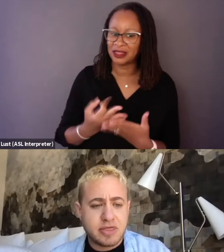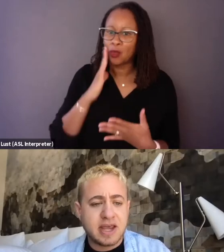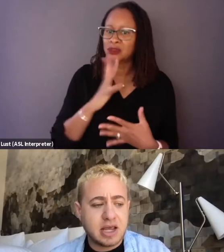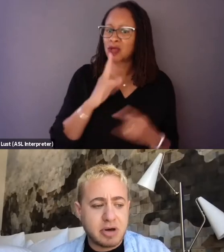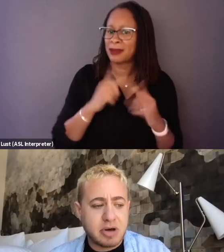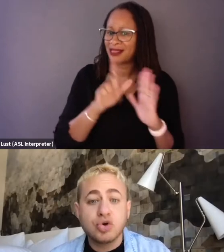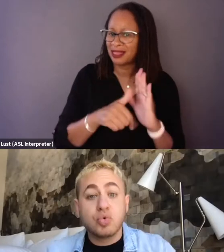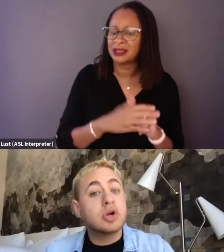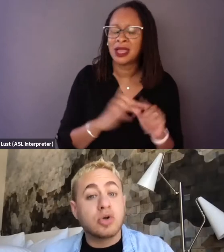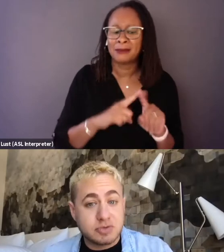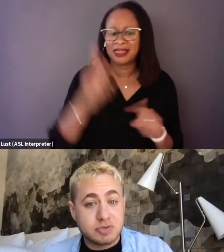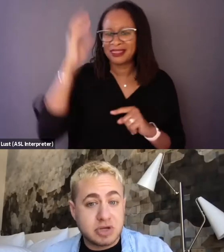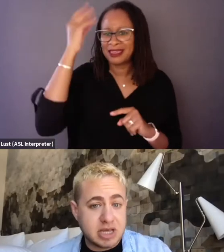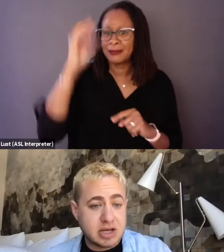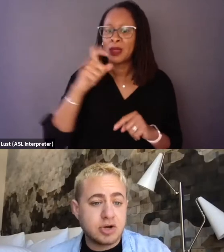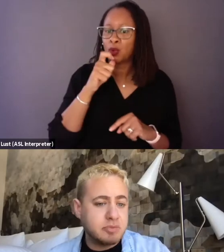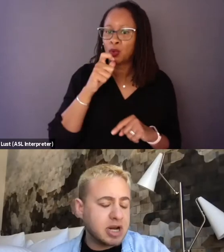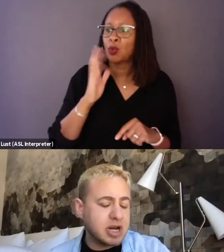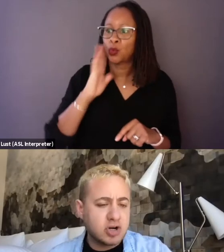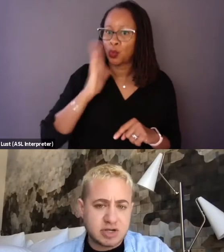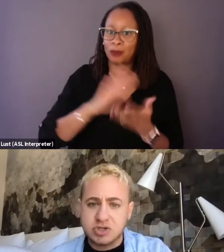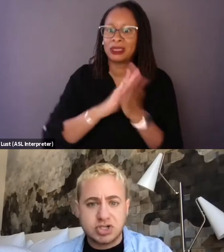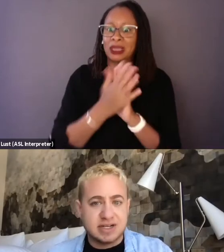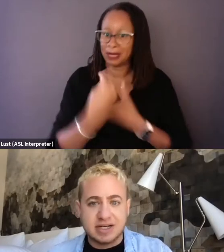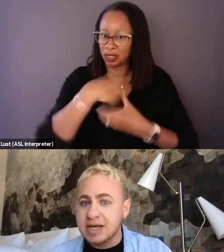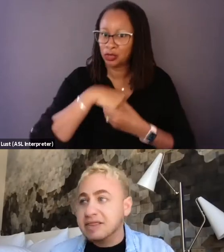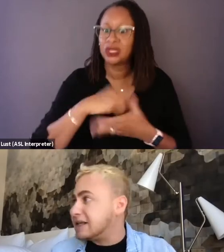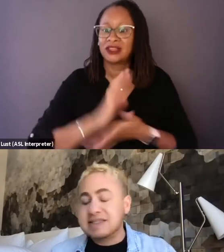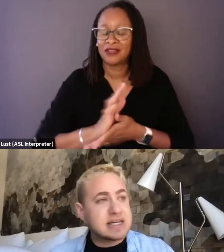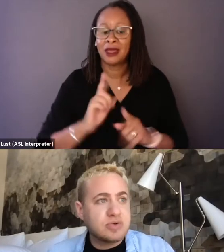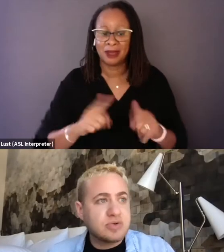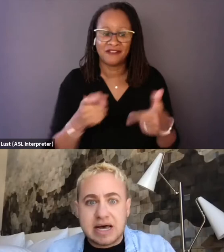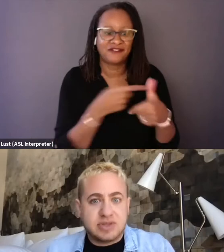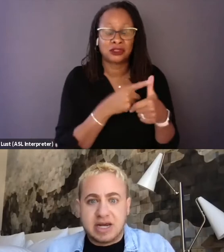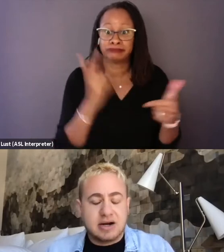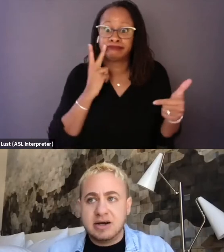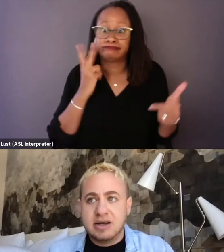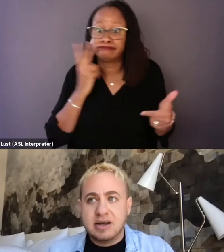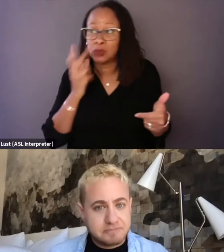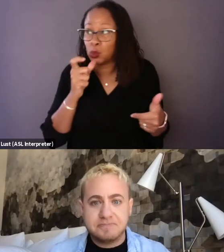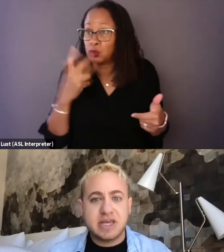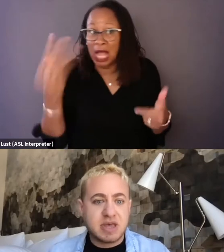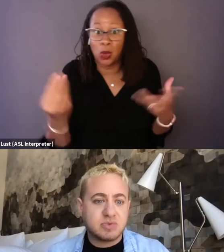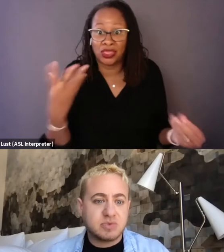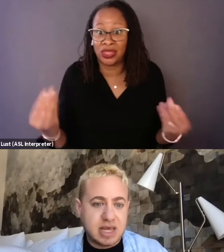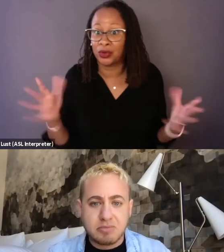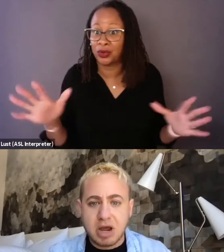but thinking about who would ultimately be included, but at first it was just a, let's see who's out there as best we can.